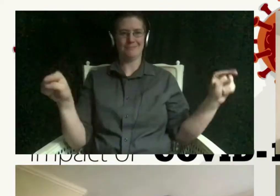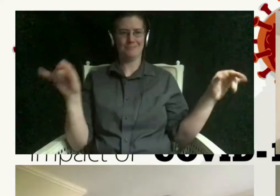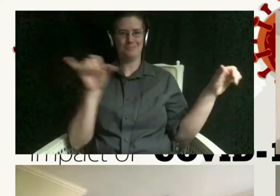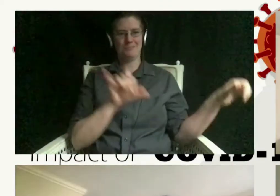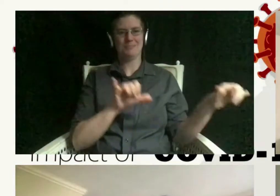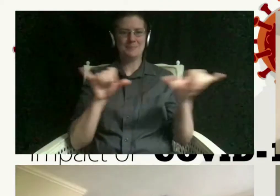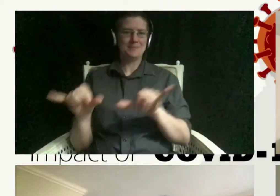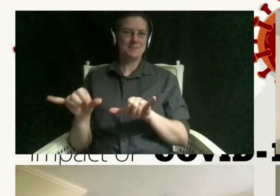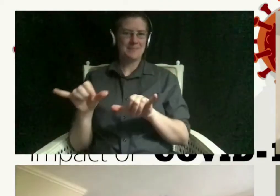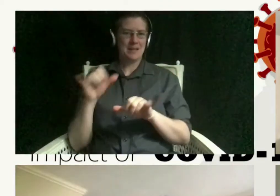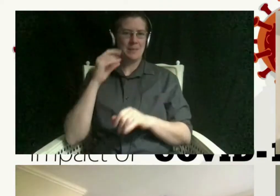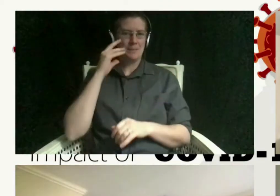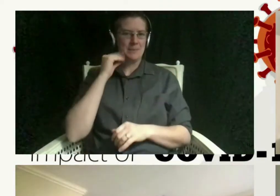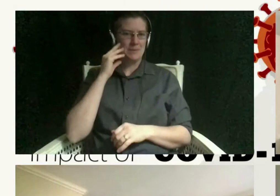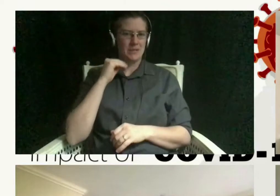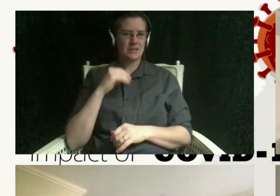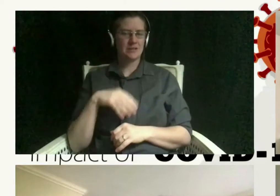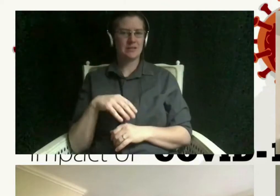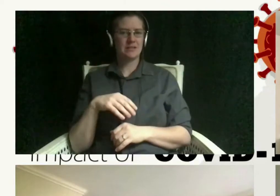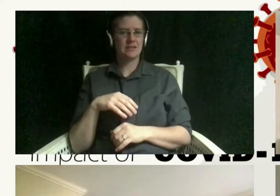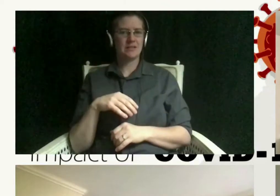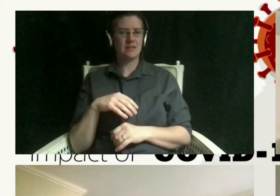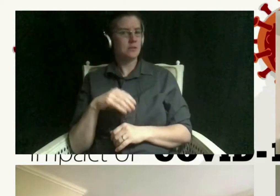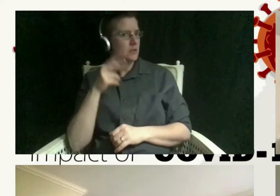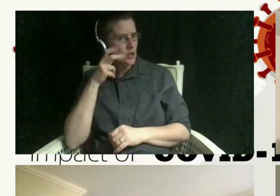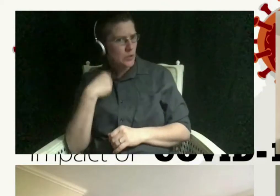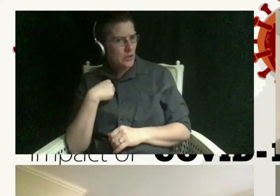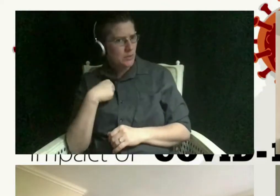can you hear me okay yeah yeah just double checking